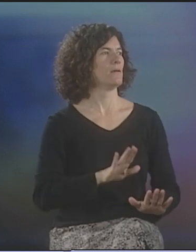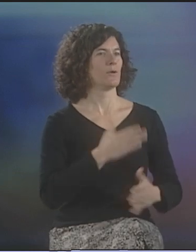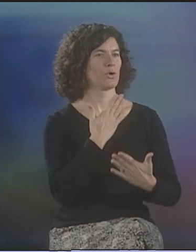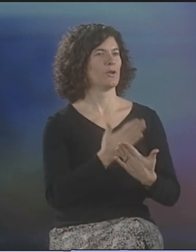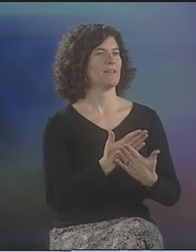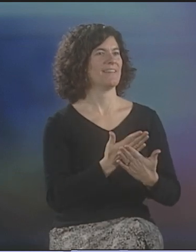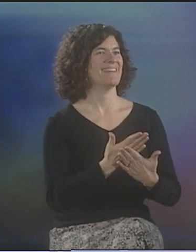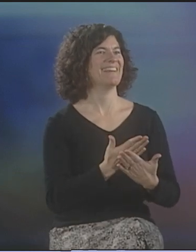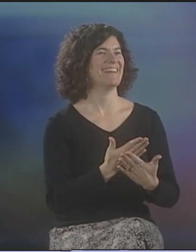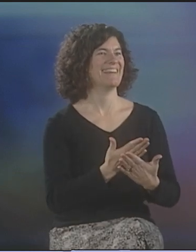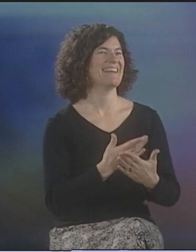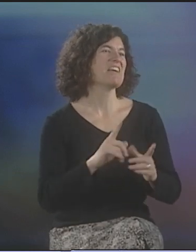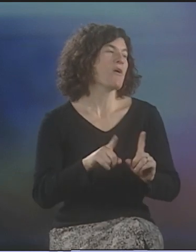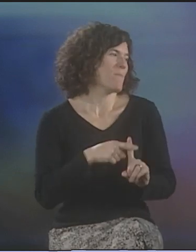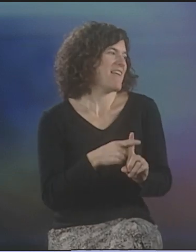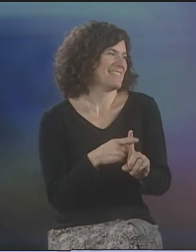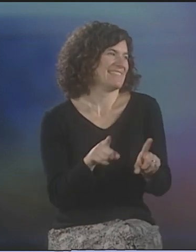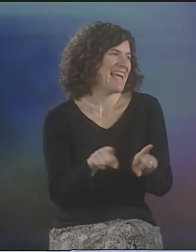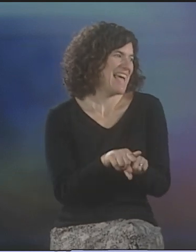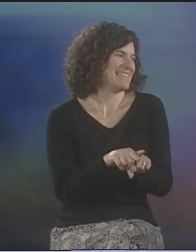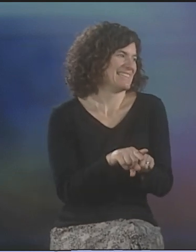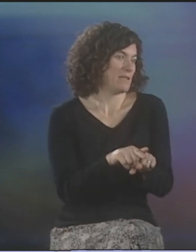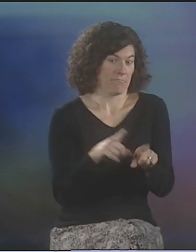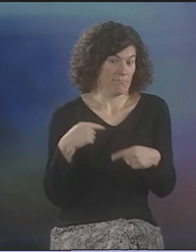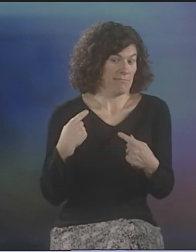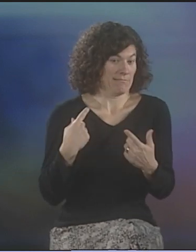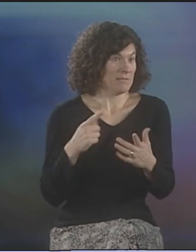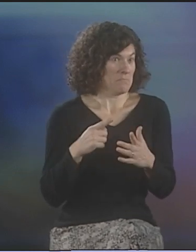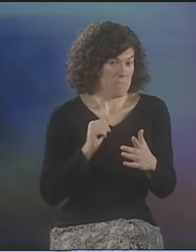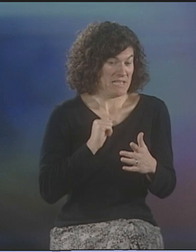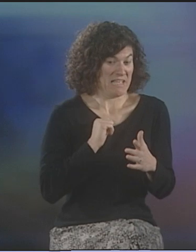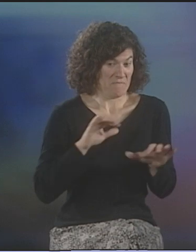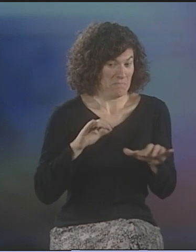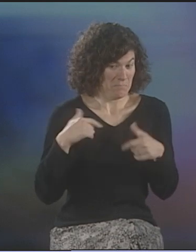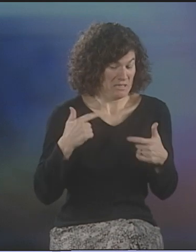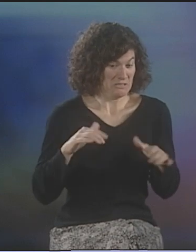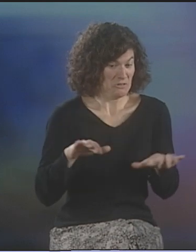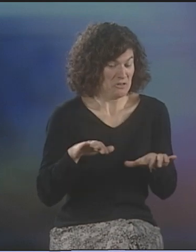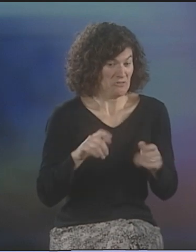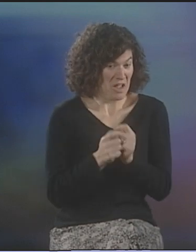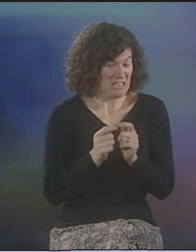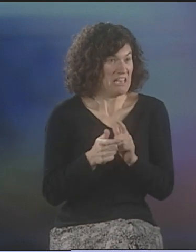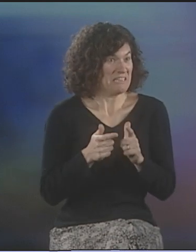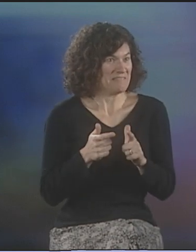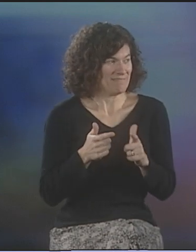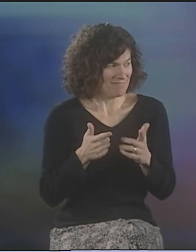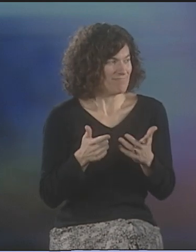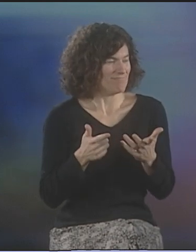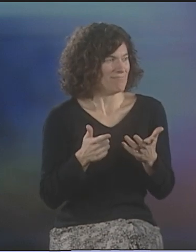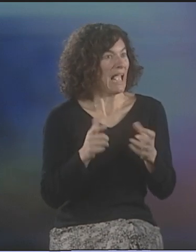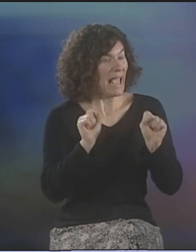WAS VERY RELIEVED AND FELT, WHEW, GOOD. HA HA! BECAUSE I'D BEEN INVOLVED IN SOME TRANSLATION